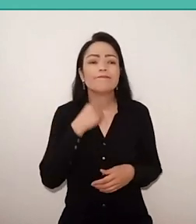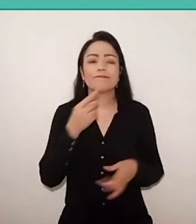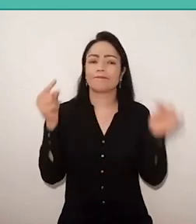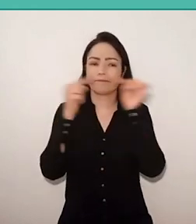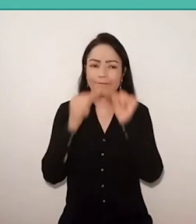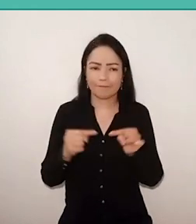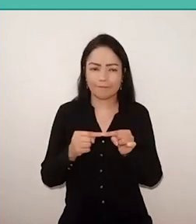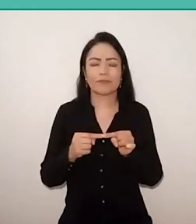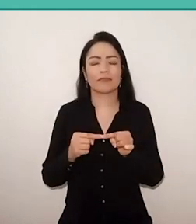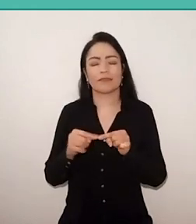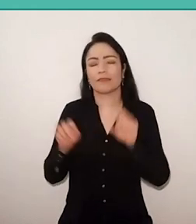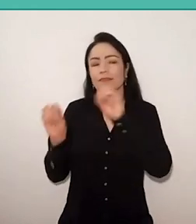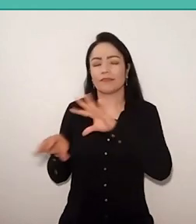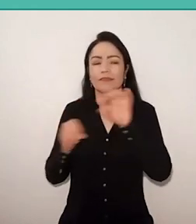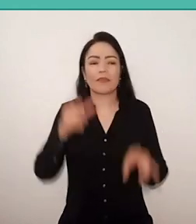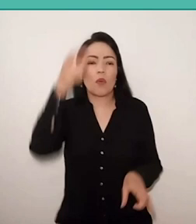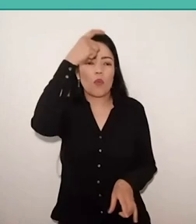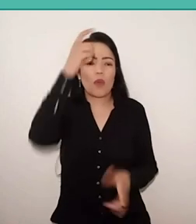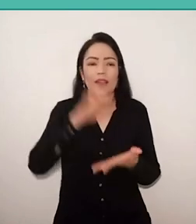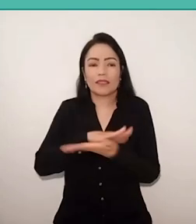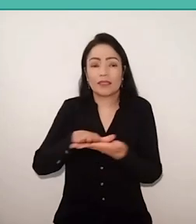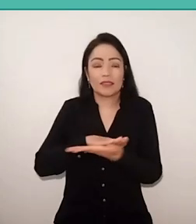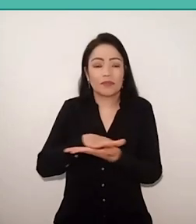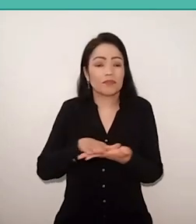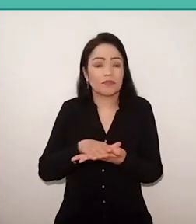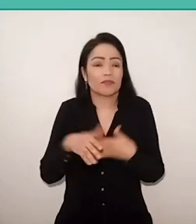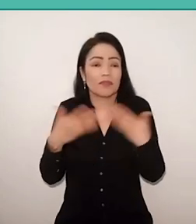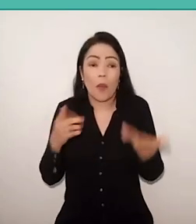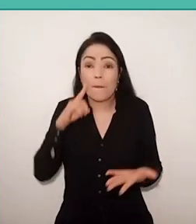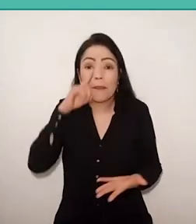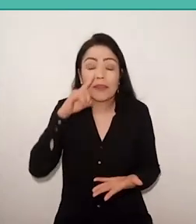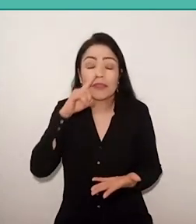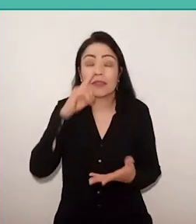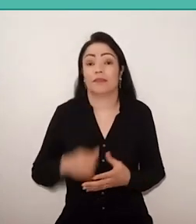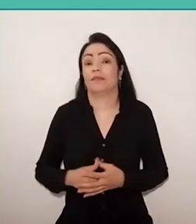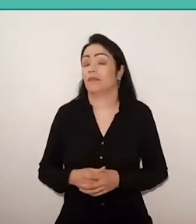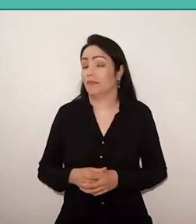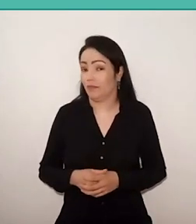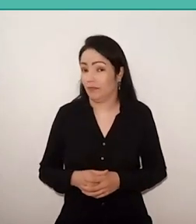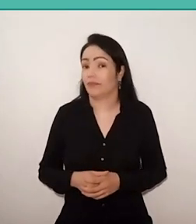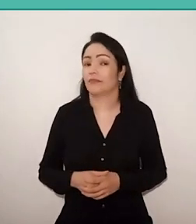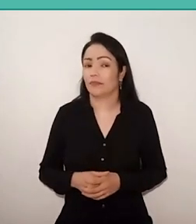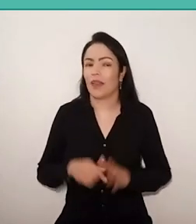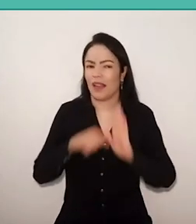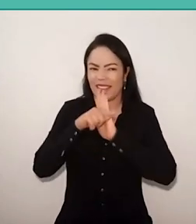without awareness, and awareness is a danger, considering the analysis of the context proposed by Freire.